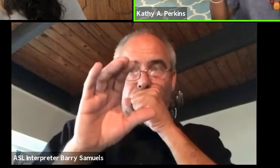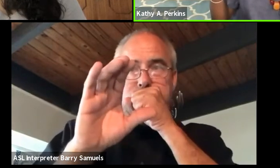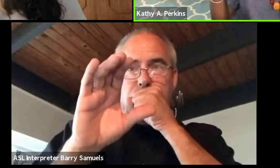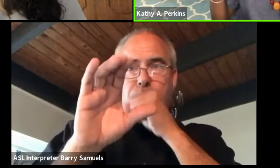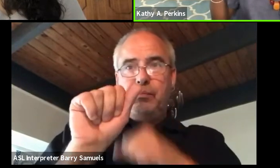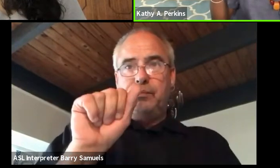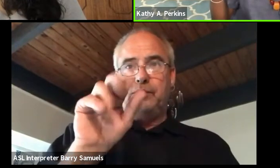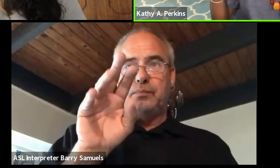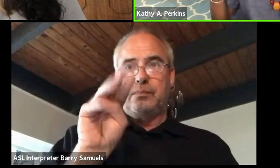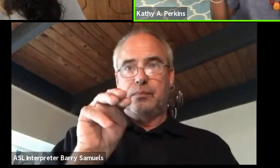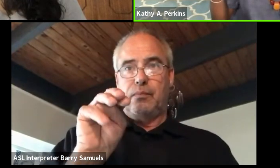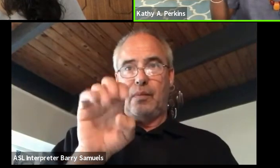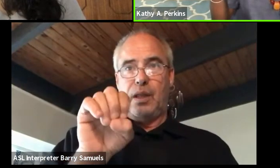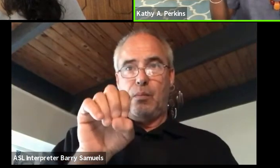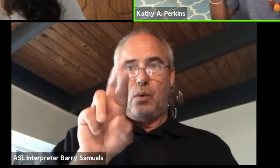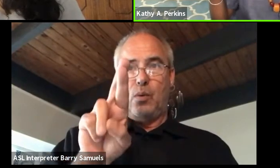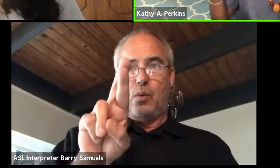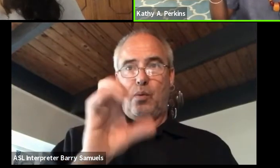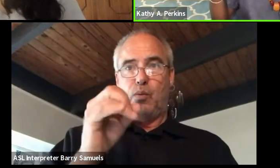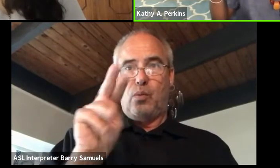from a Francophone country.